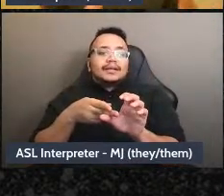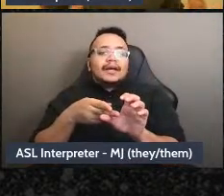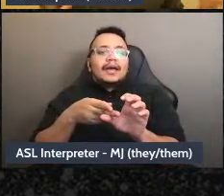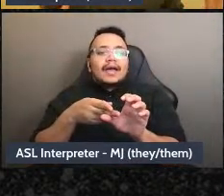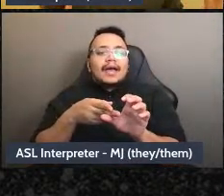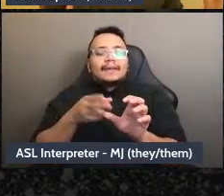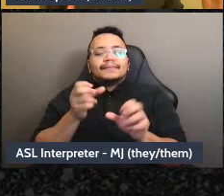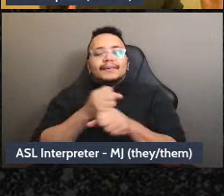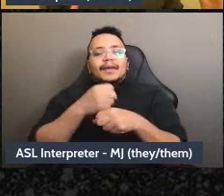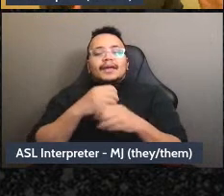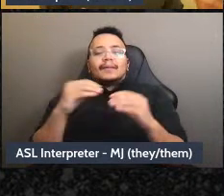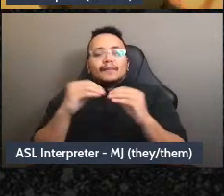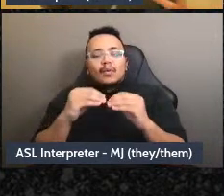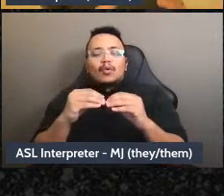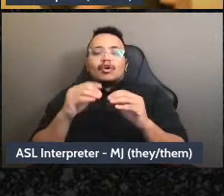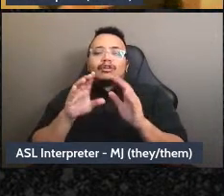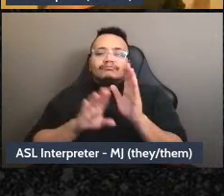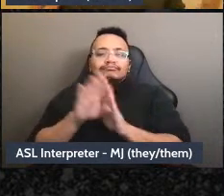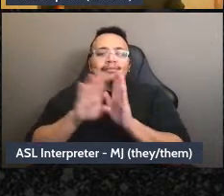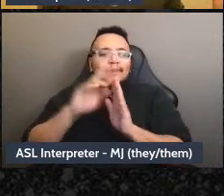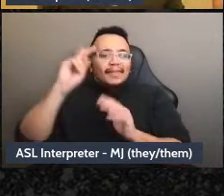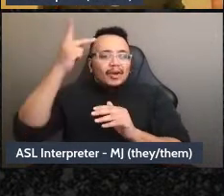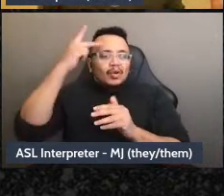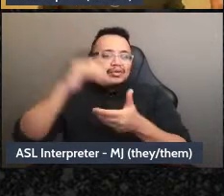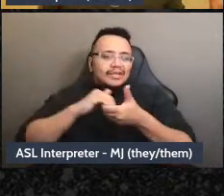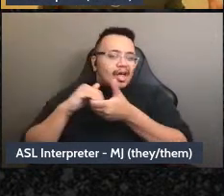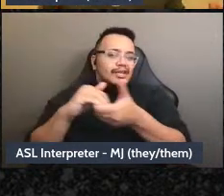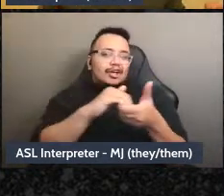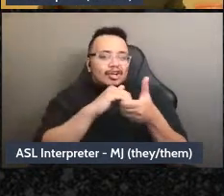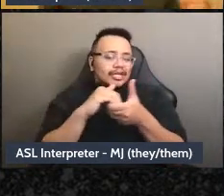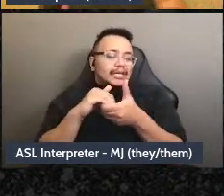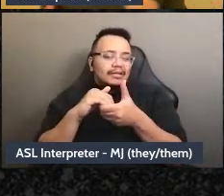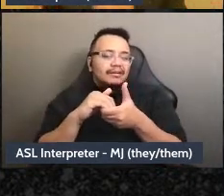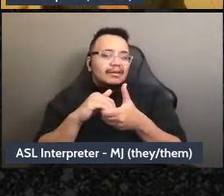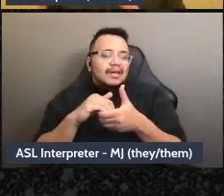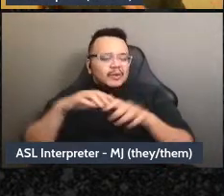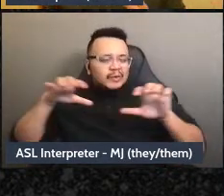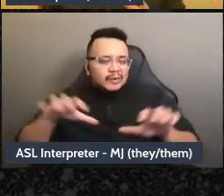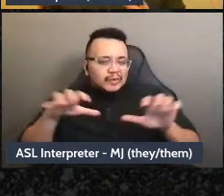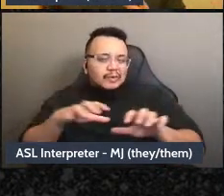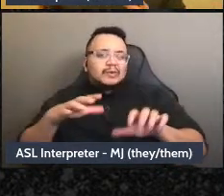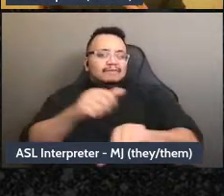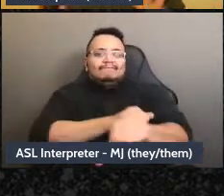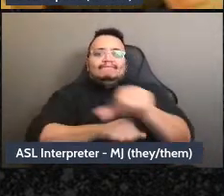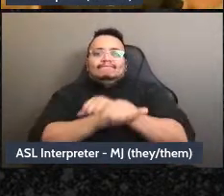of solidarity, get involved in bolder and bolder action and so it's vital that our groups actually